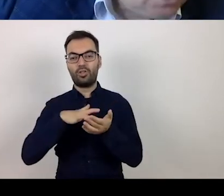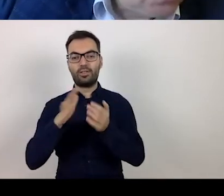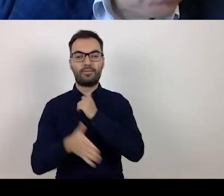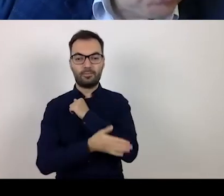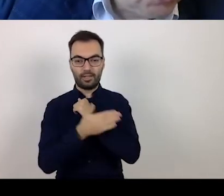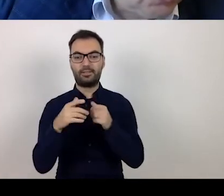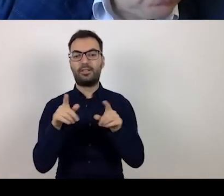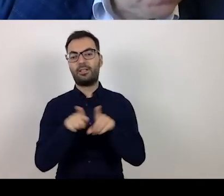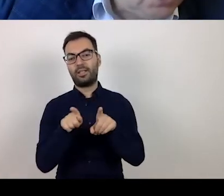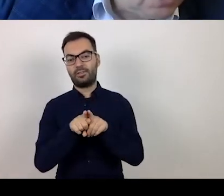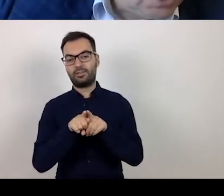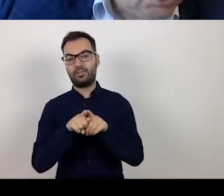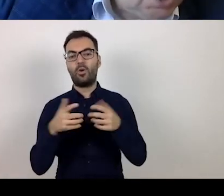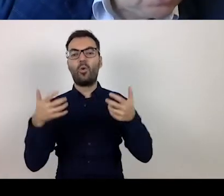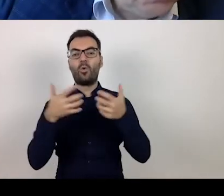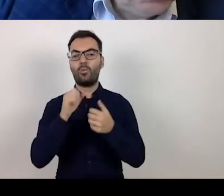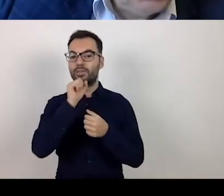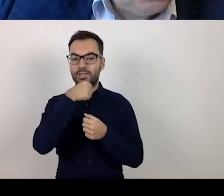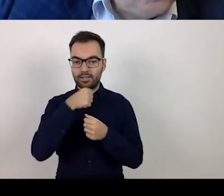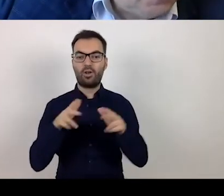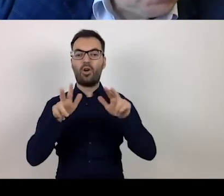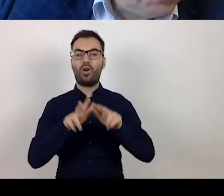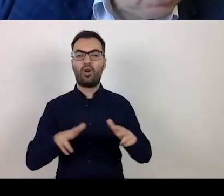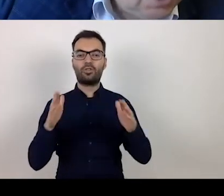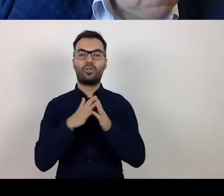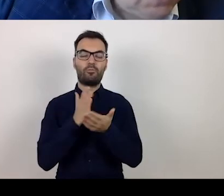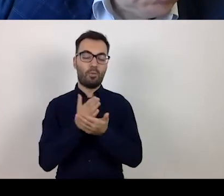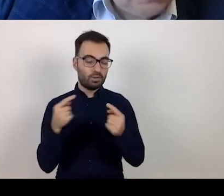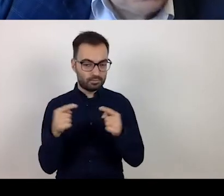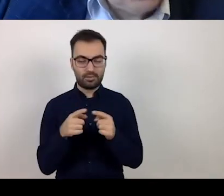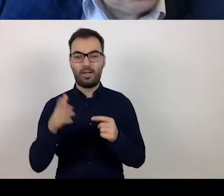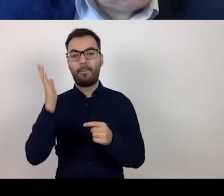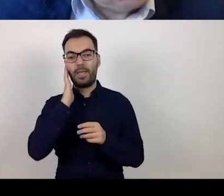the senior citizens' clubs, family support homes, sheltered housing.